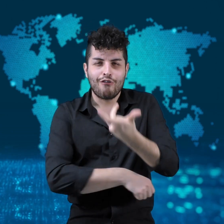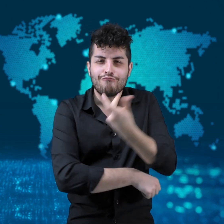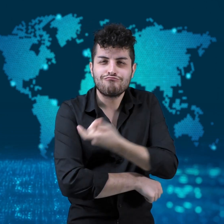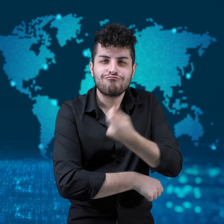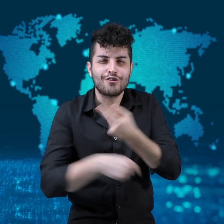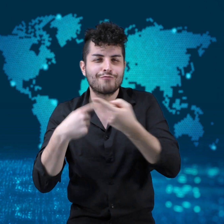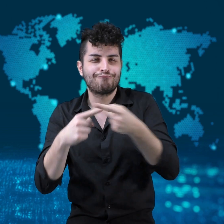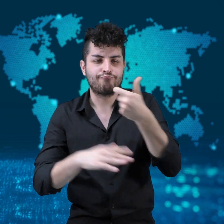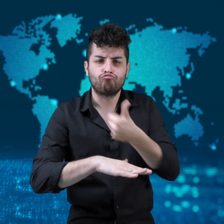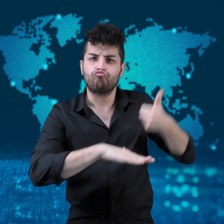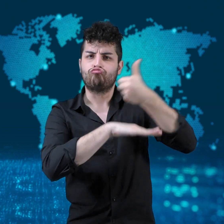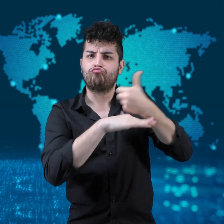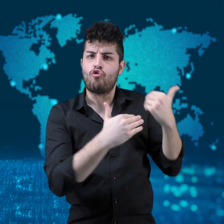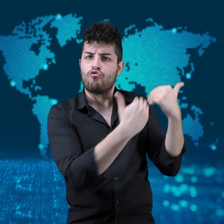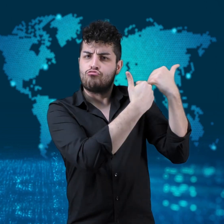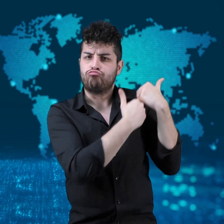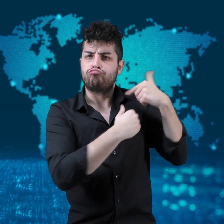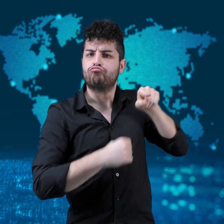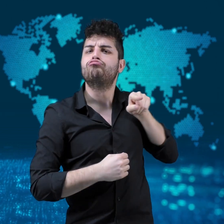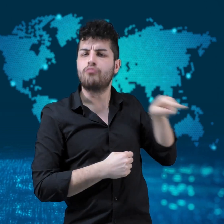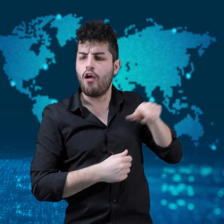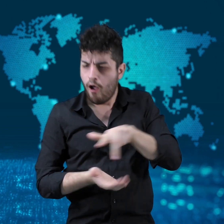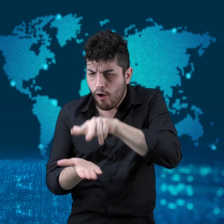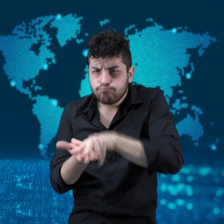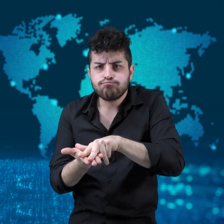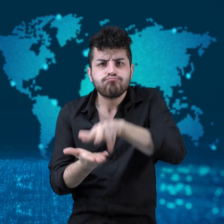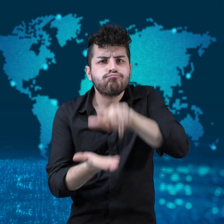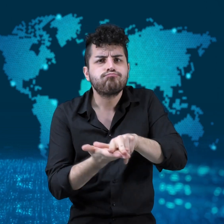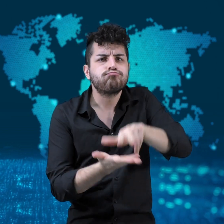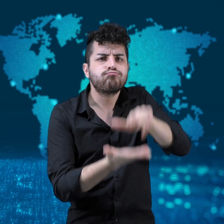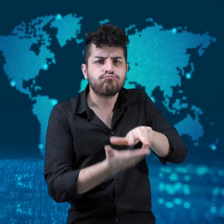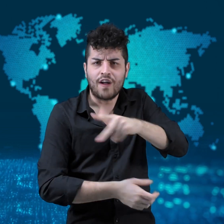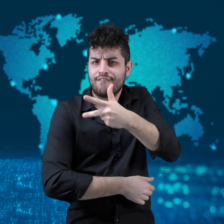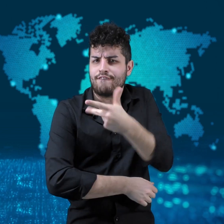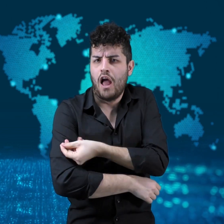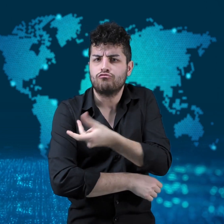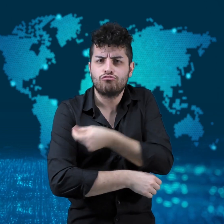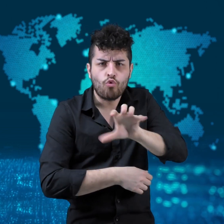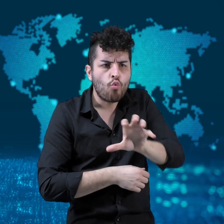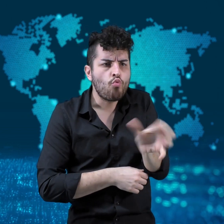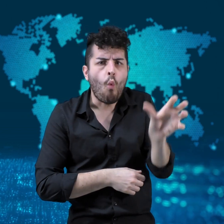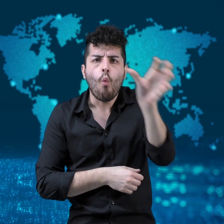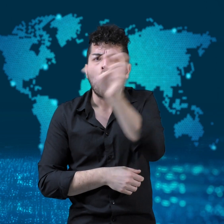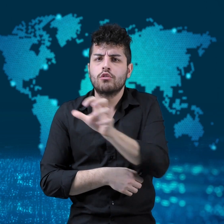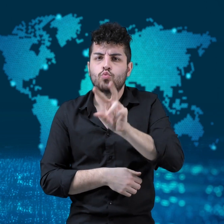The European Medicines Agency is responsible for approving